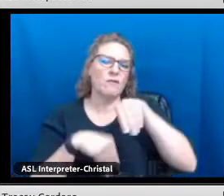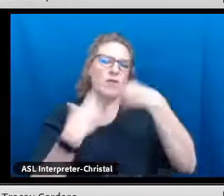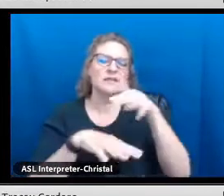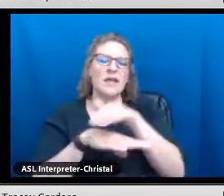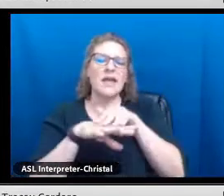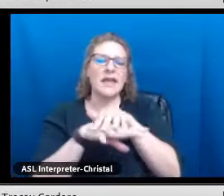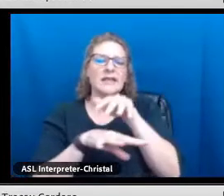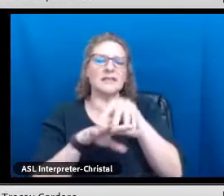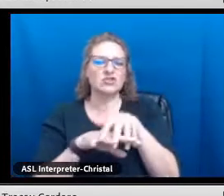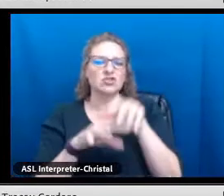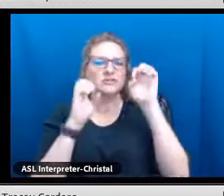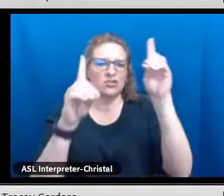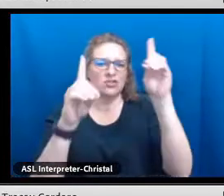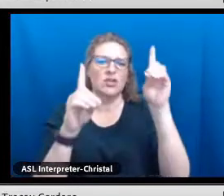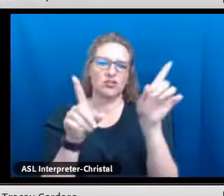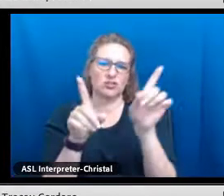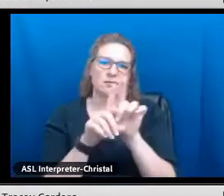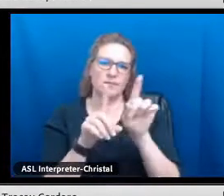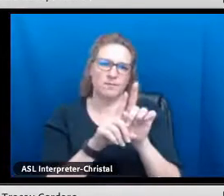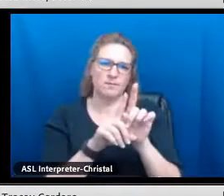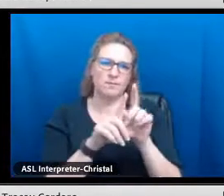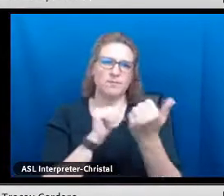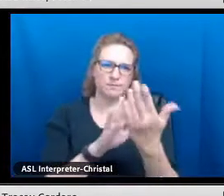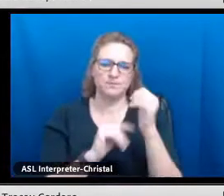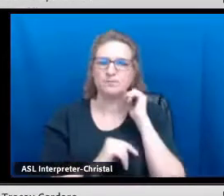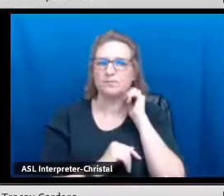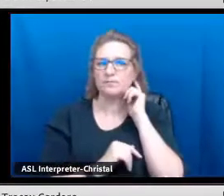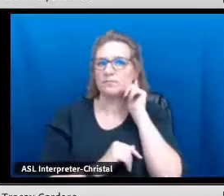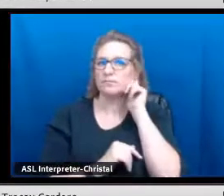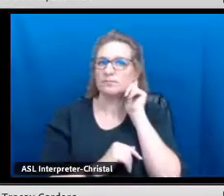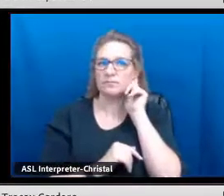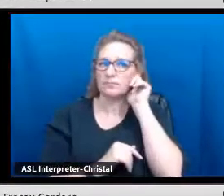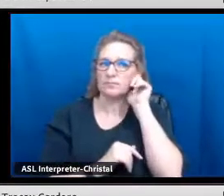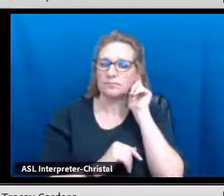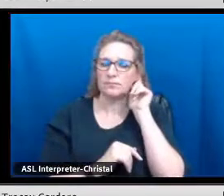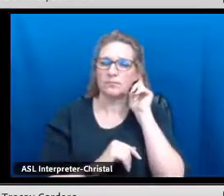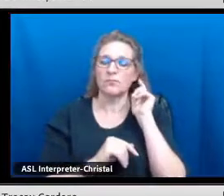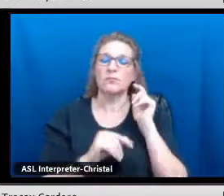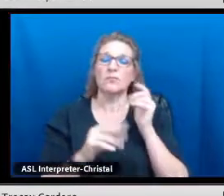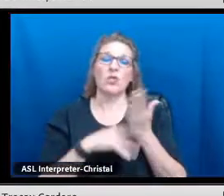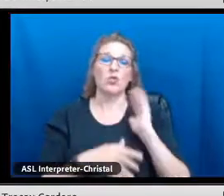the philosophy of indigenous education.